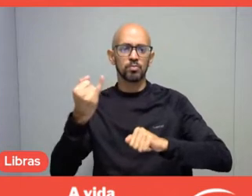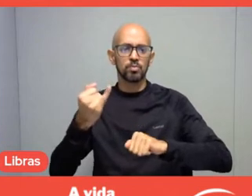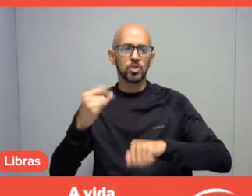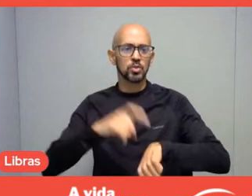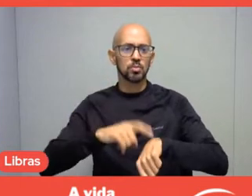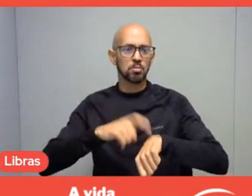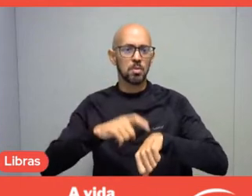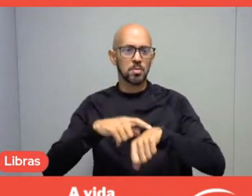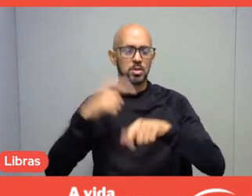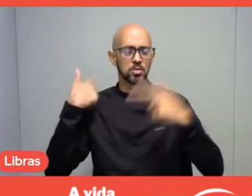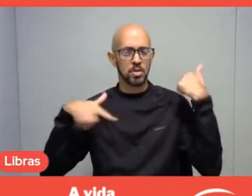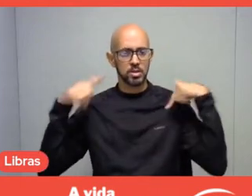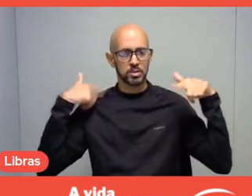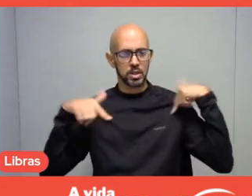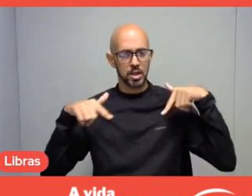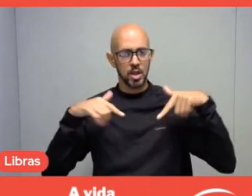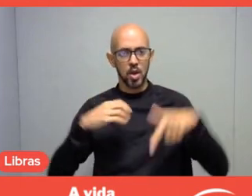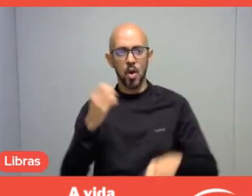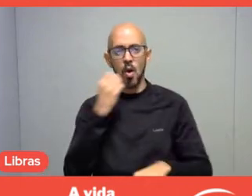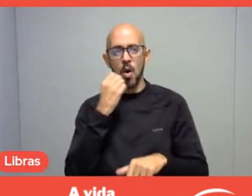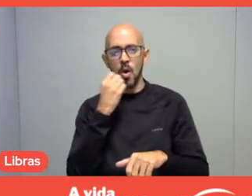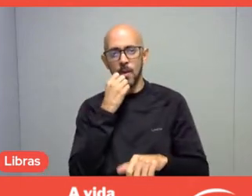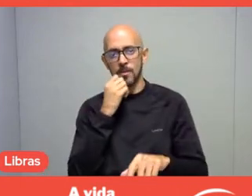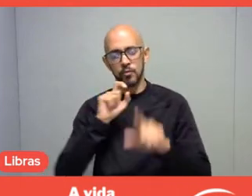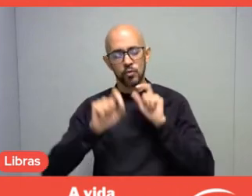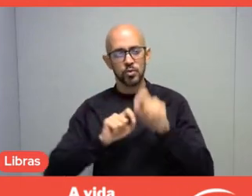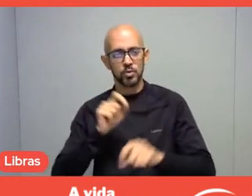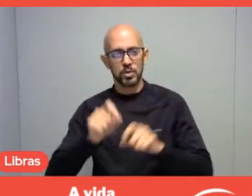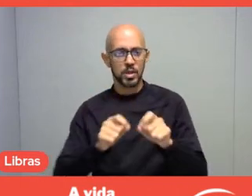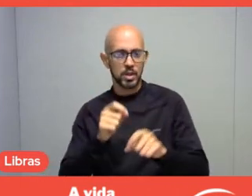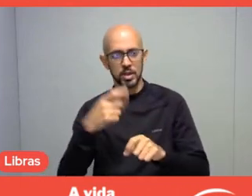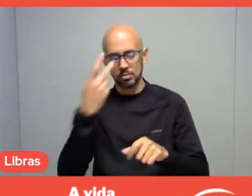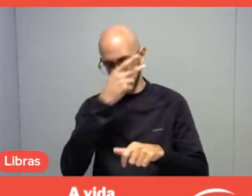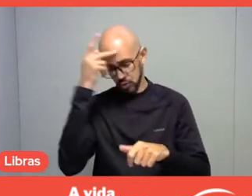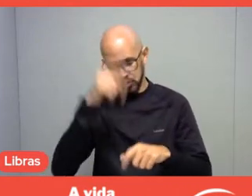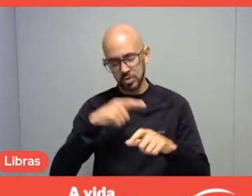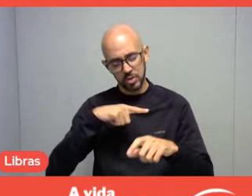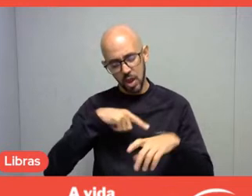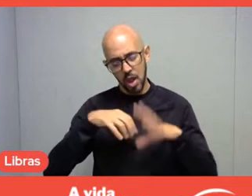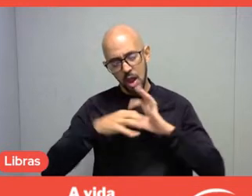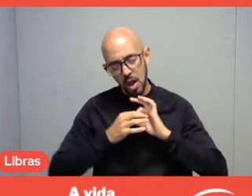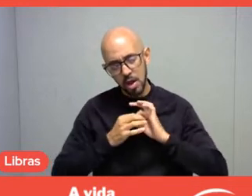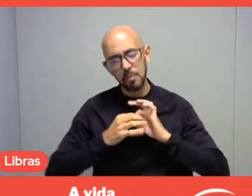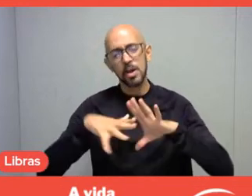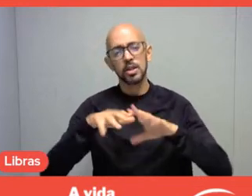And, obviously, people are free to make their own choices,